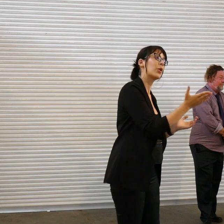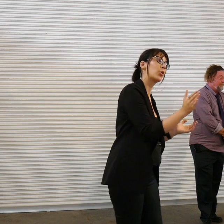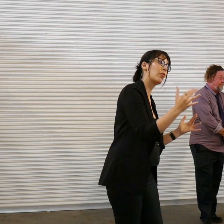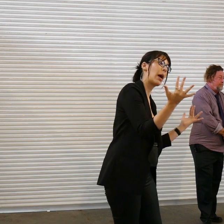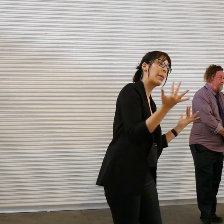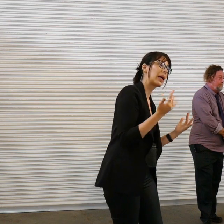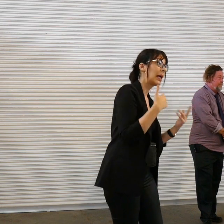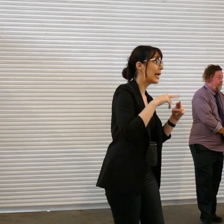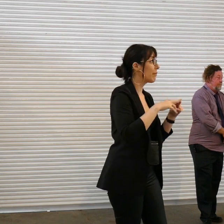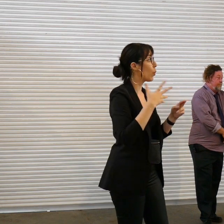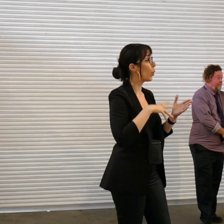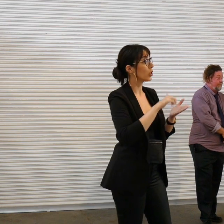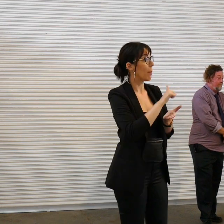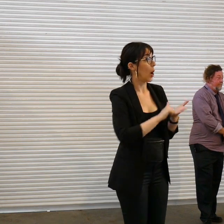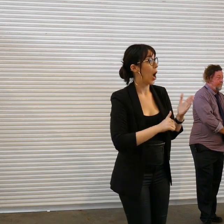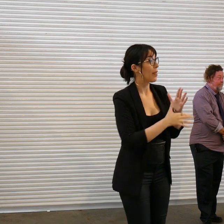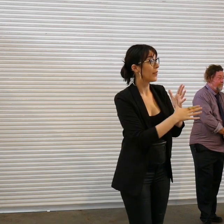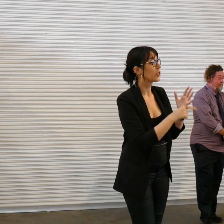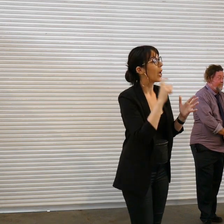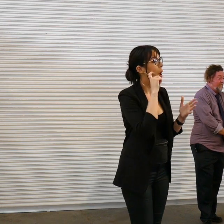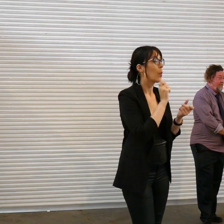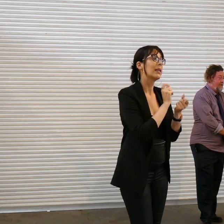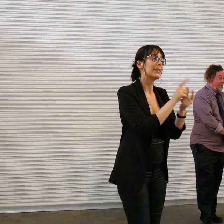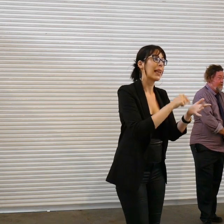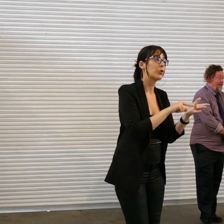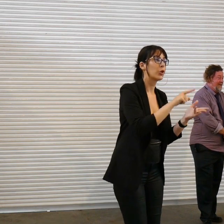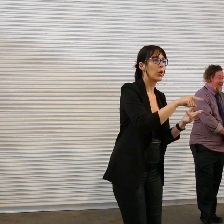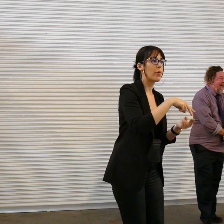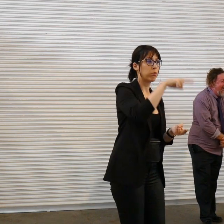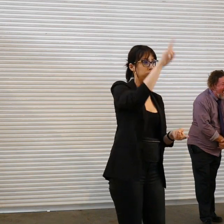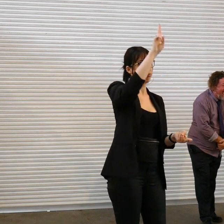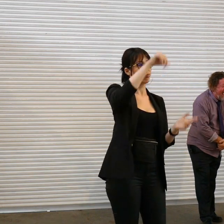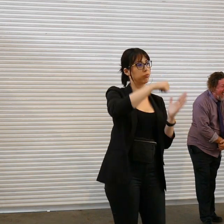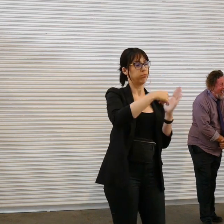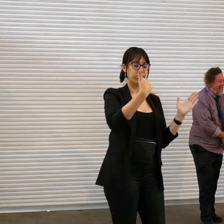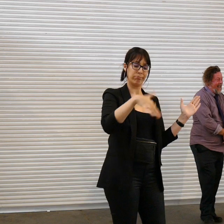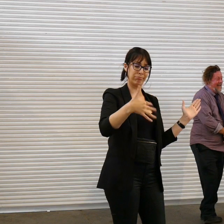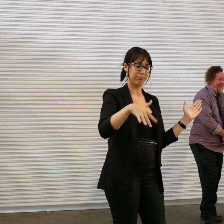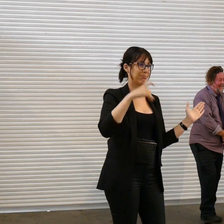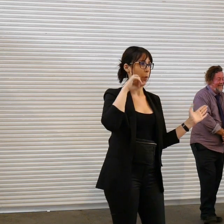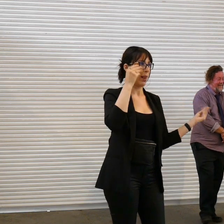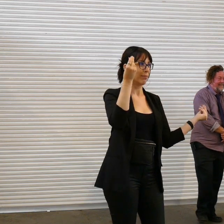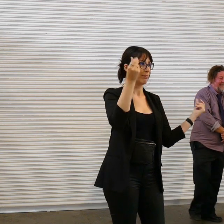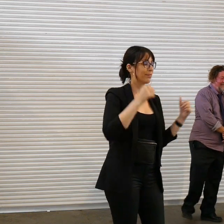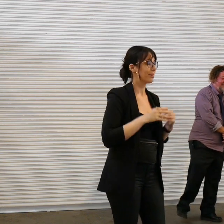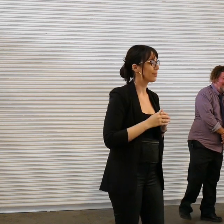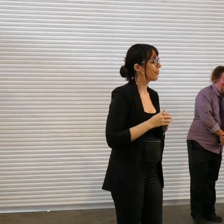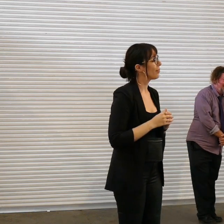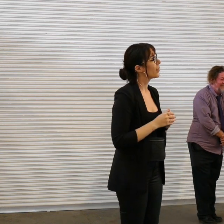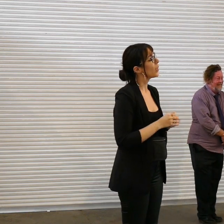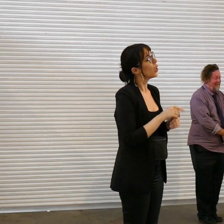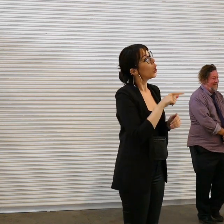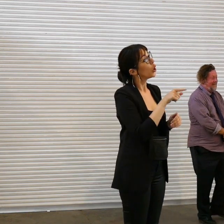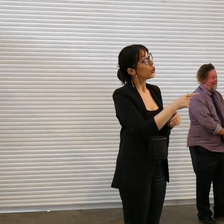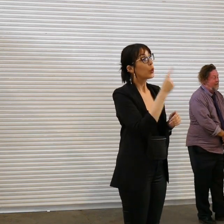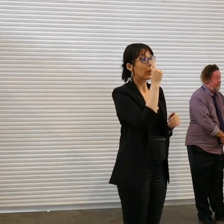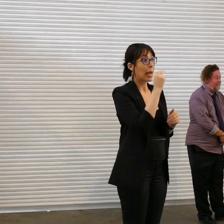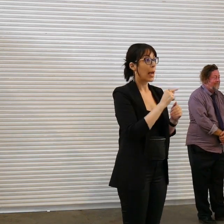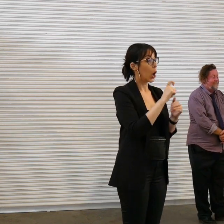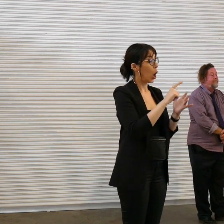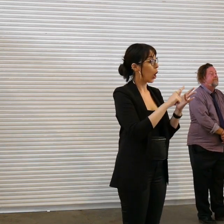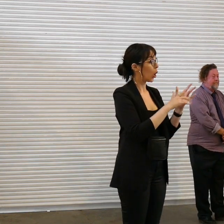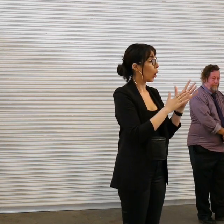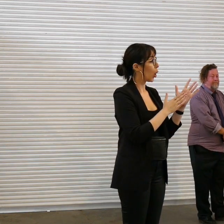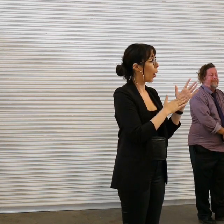buy the fish I'll sell it to you for a very high price and you can also commission us to paint your